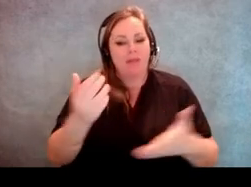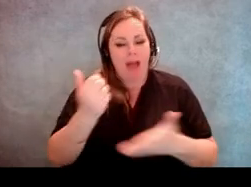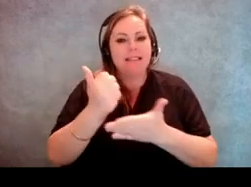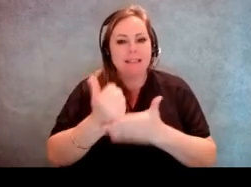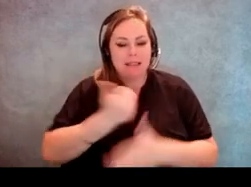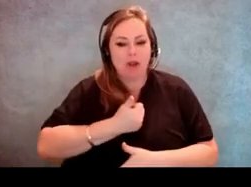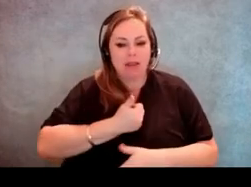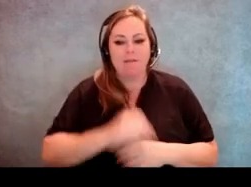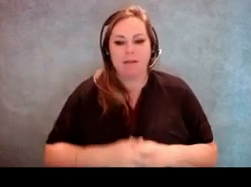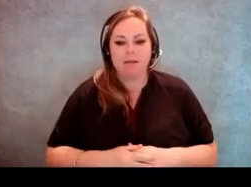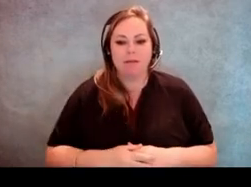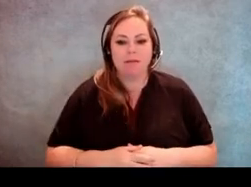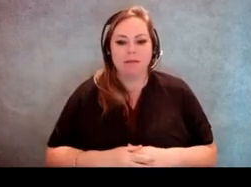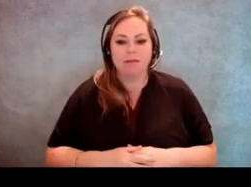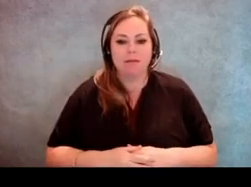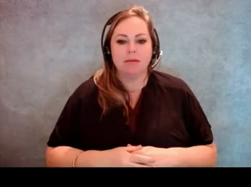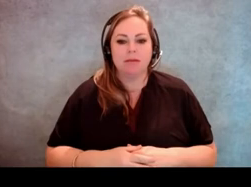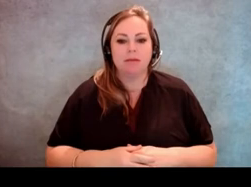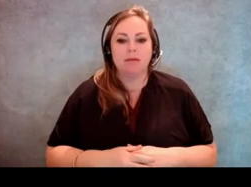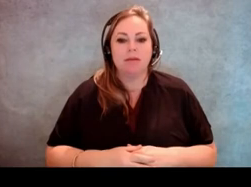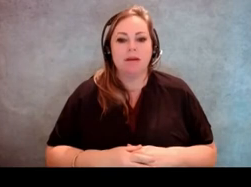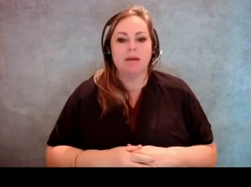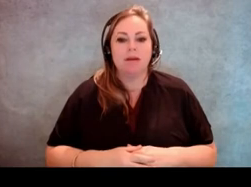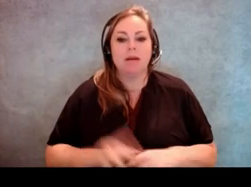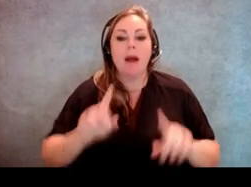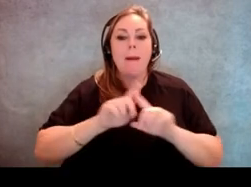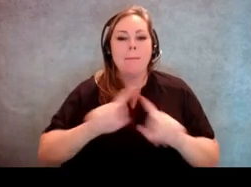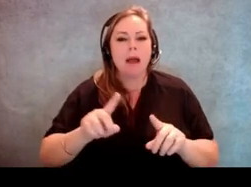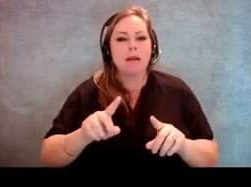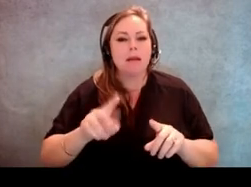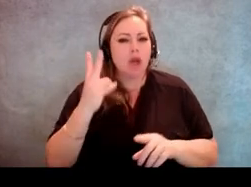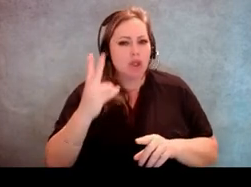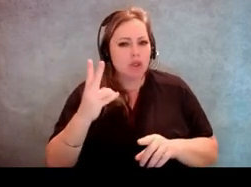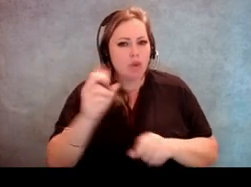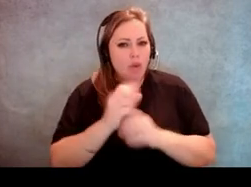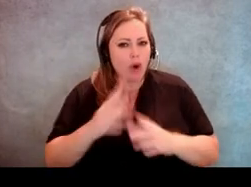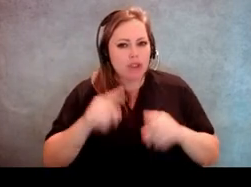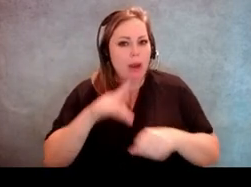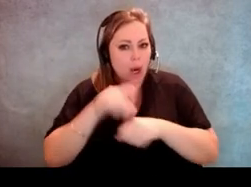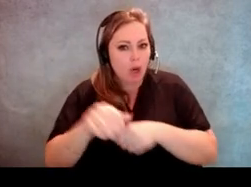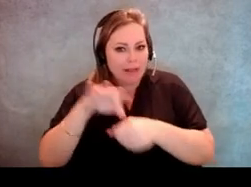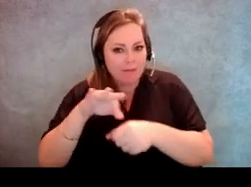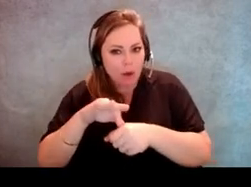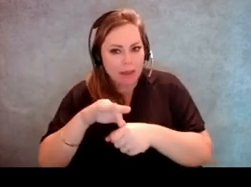[Molly Broadway] But it's like two election workers during early voting, right? And then one on election day.